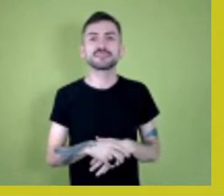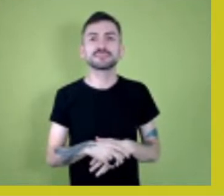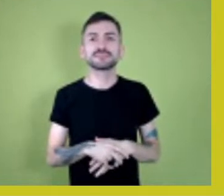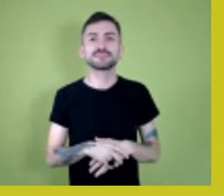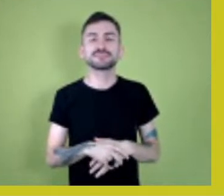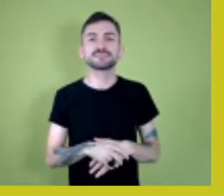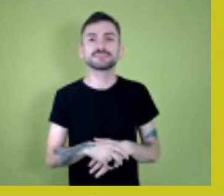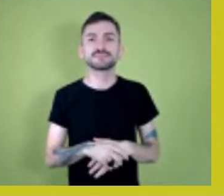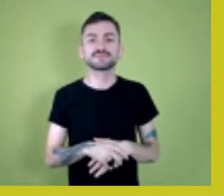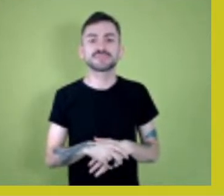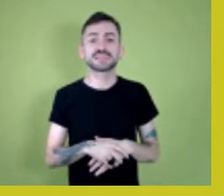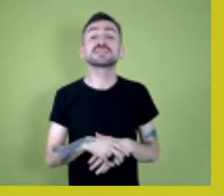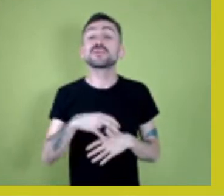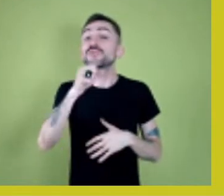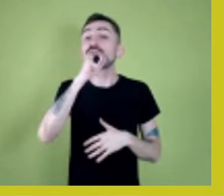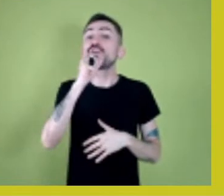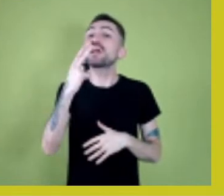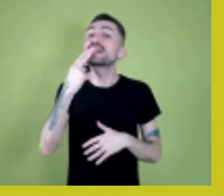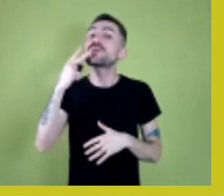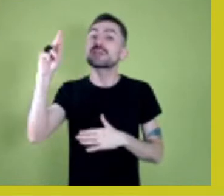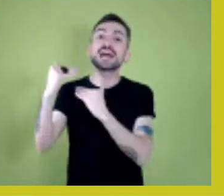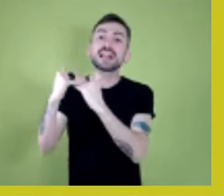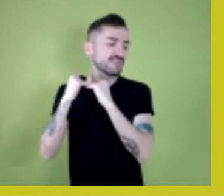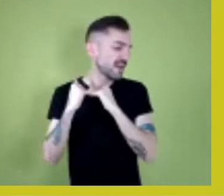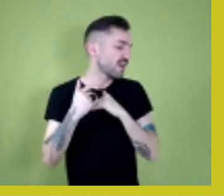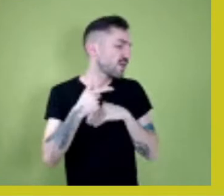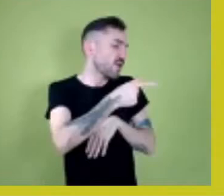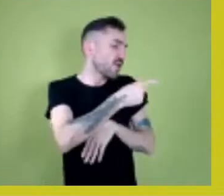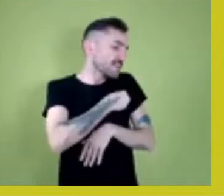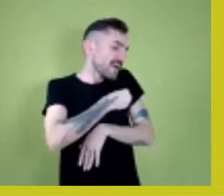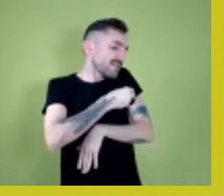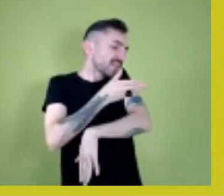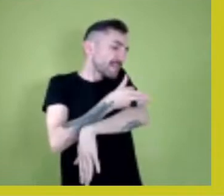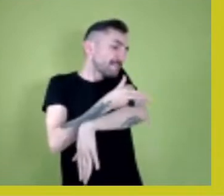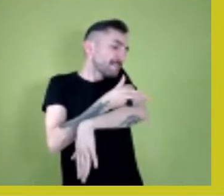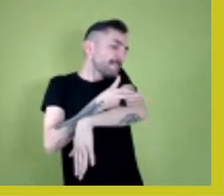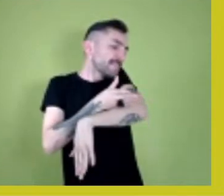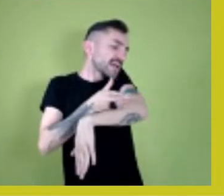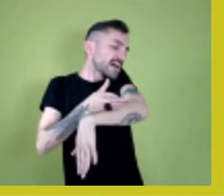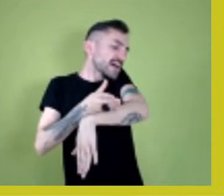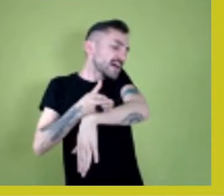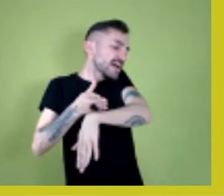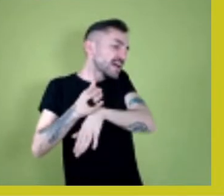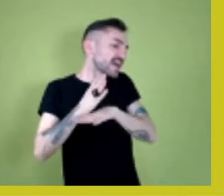Which means, “Look at my daughter, so pale, so tall, so skinny, poor thing!